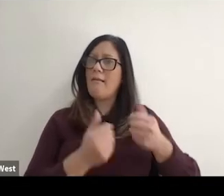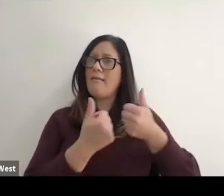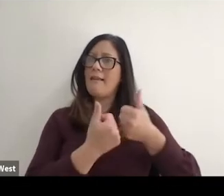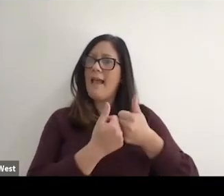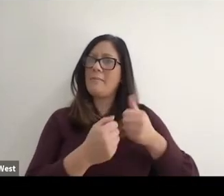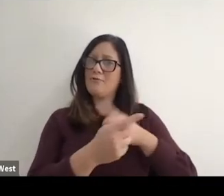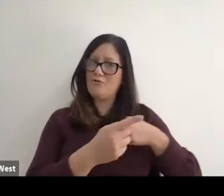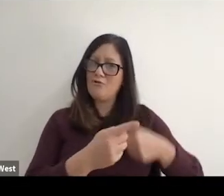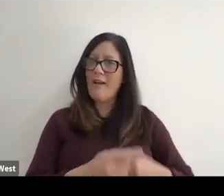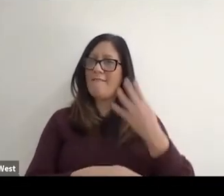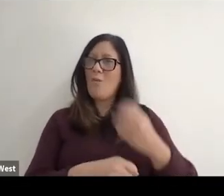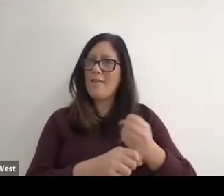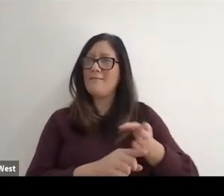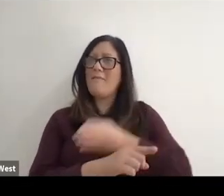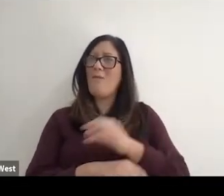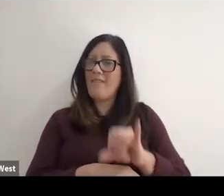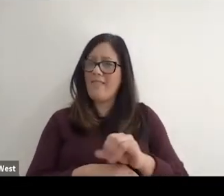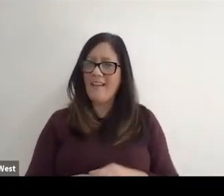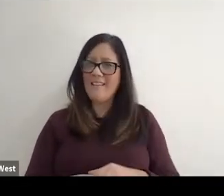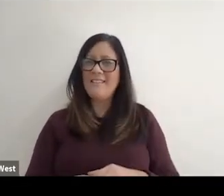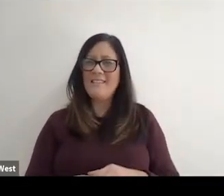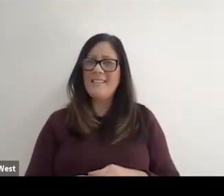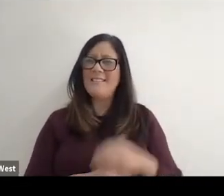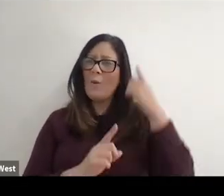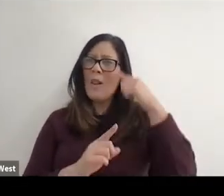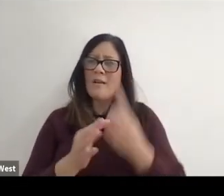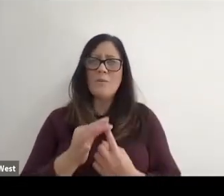but we had a lot of how do you say the planets were in alignment?